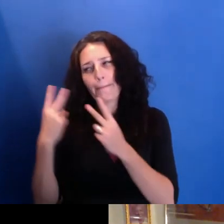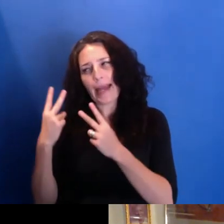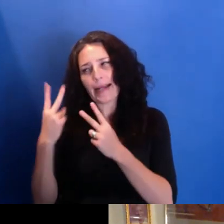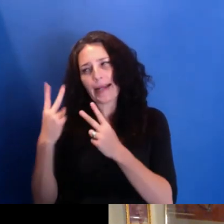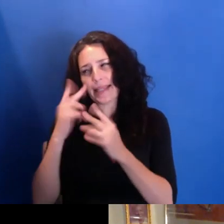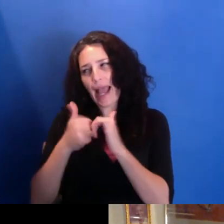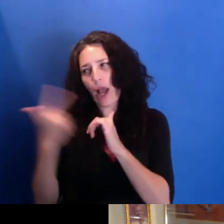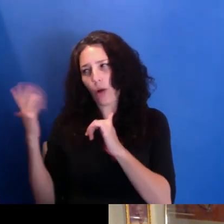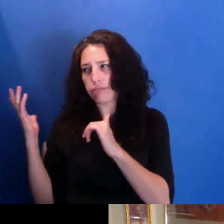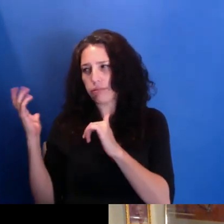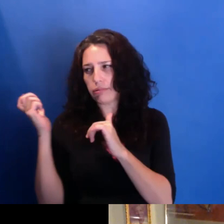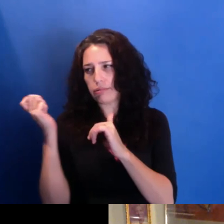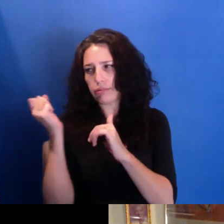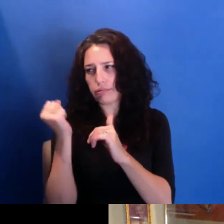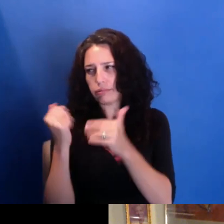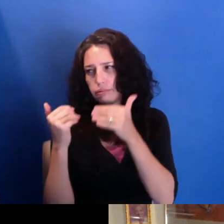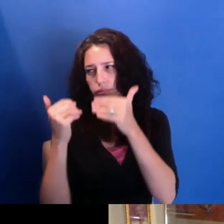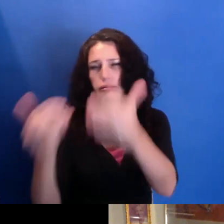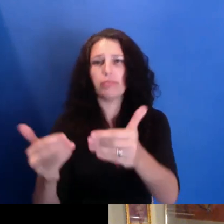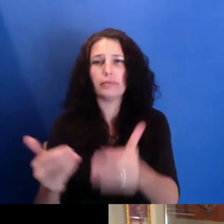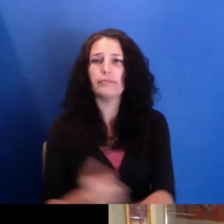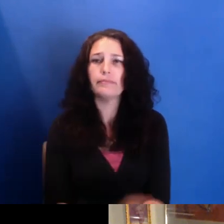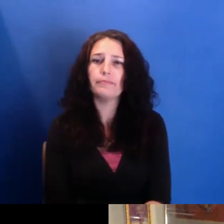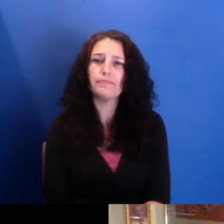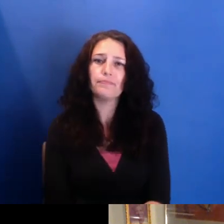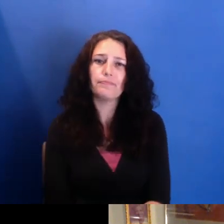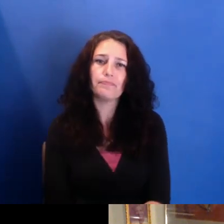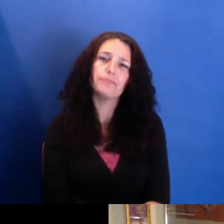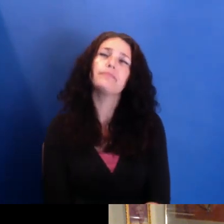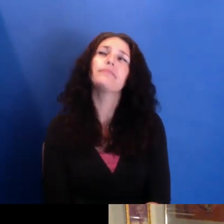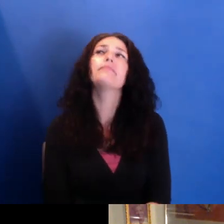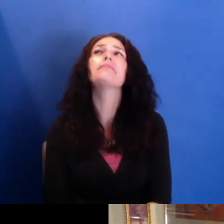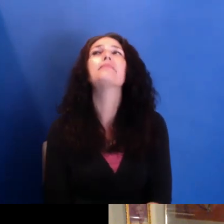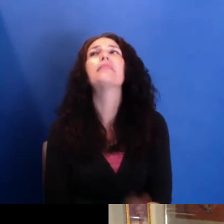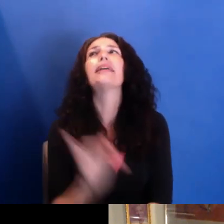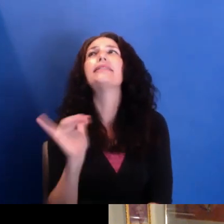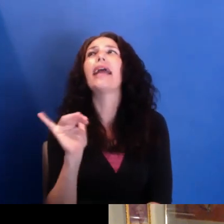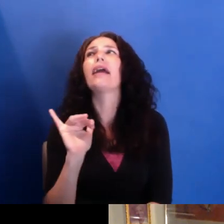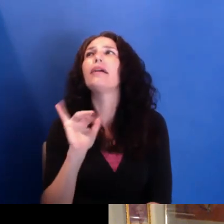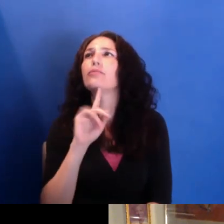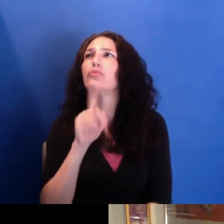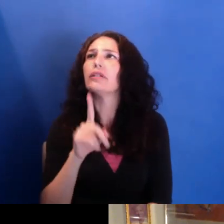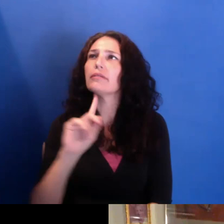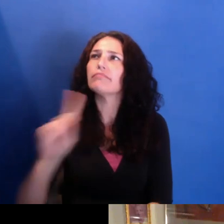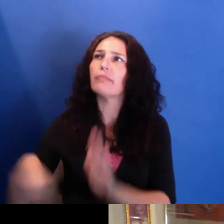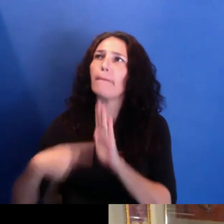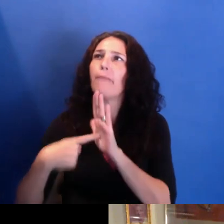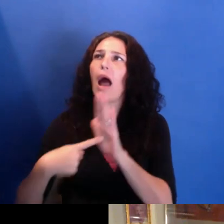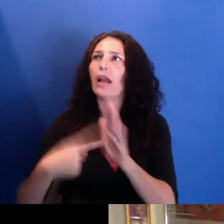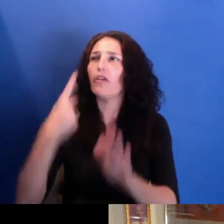of a model for ourselves that works for ourselves and our creating that can serve--